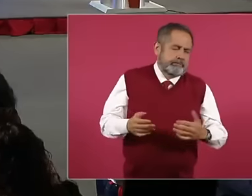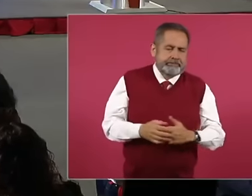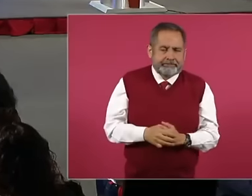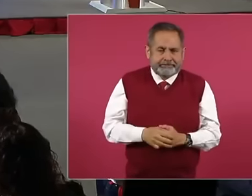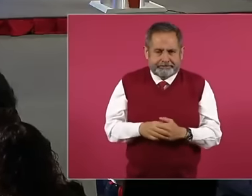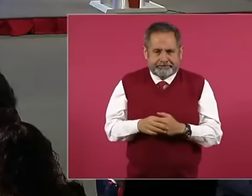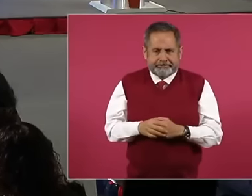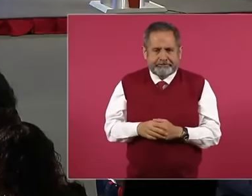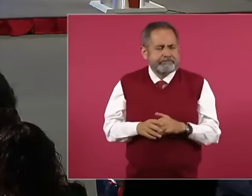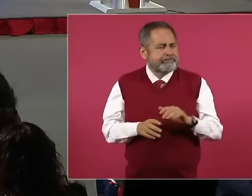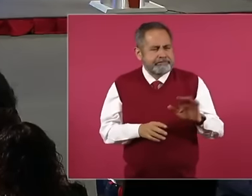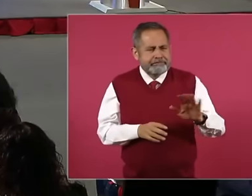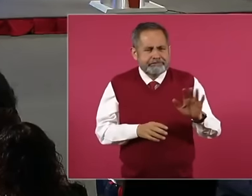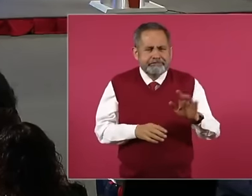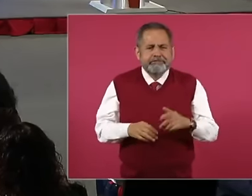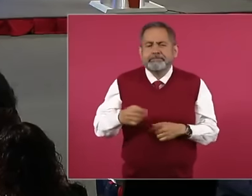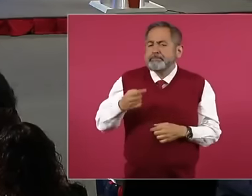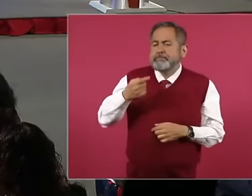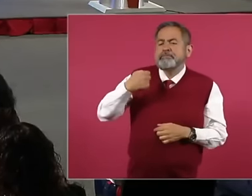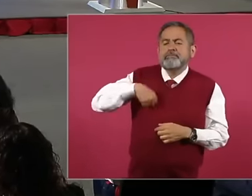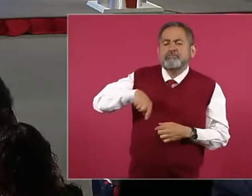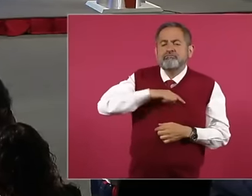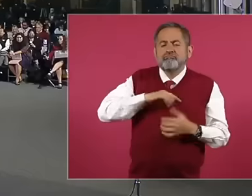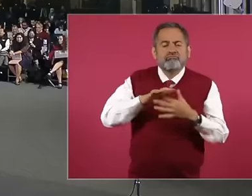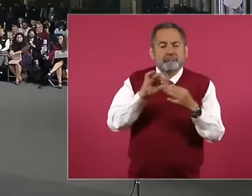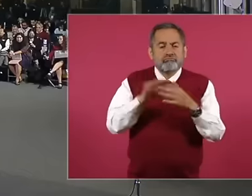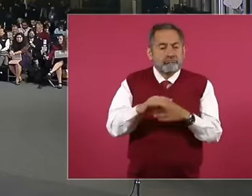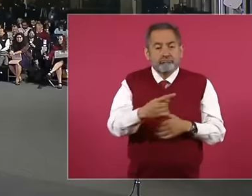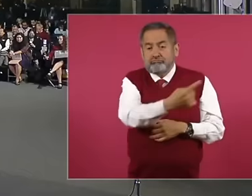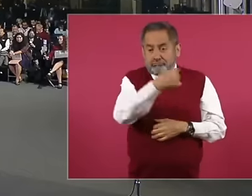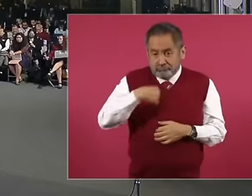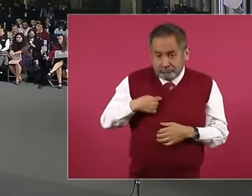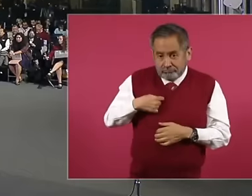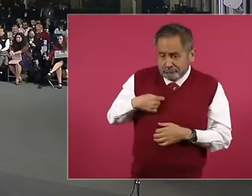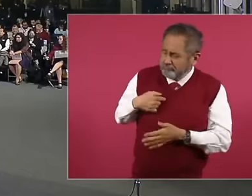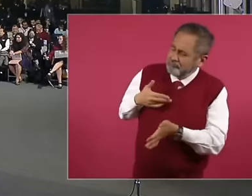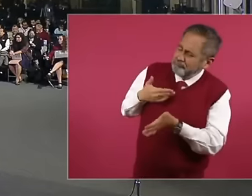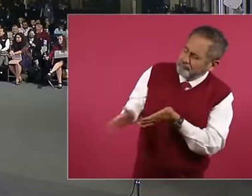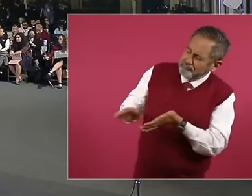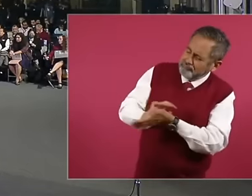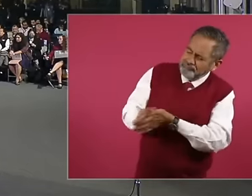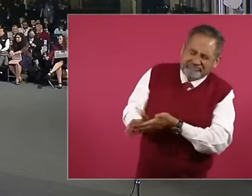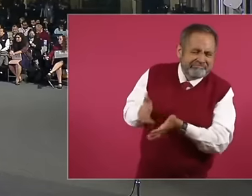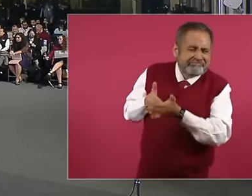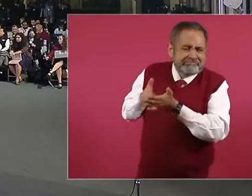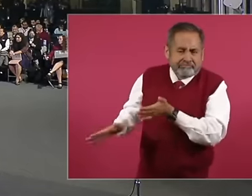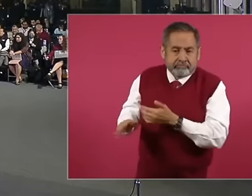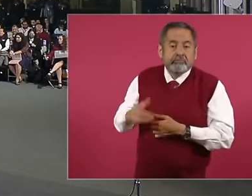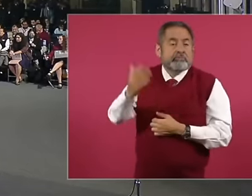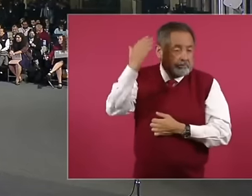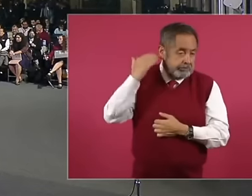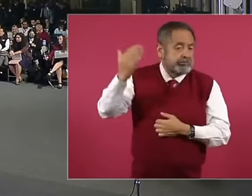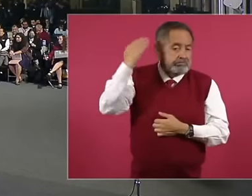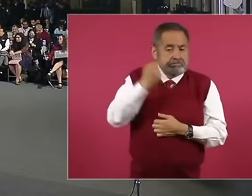swept us away, we won the